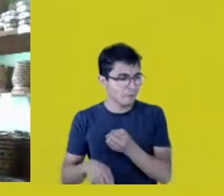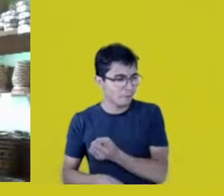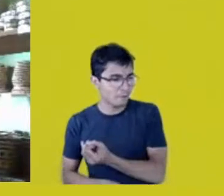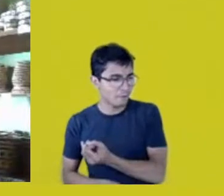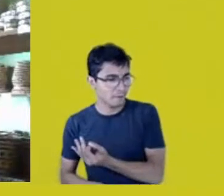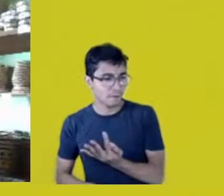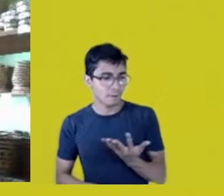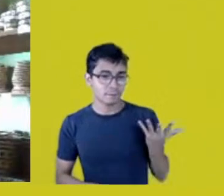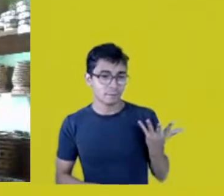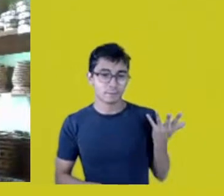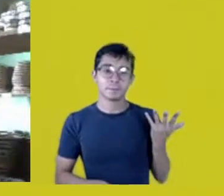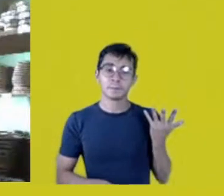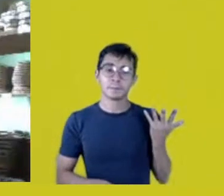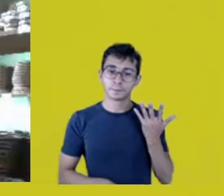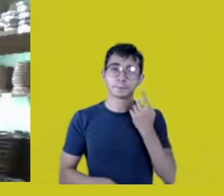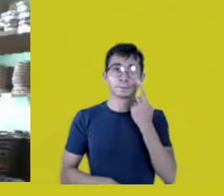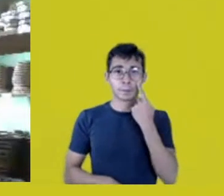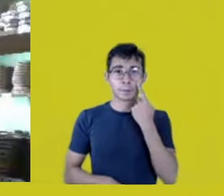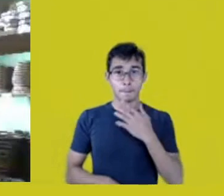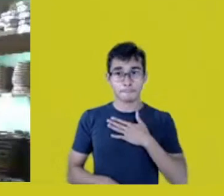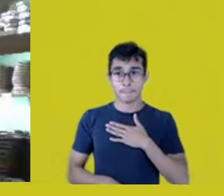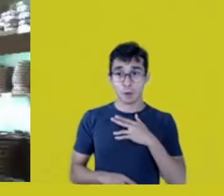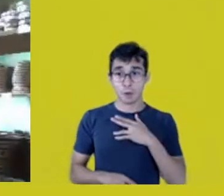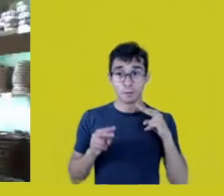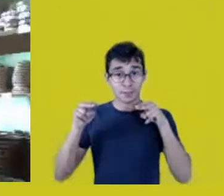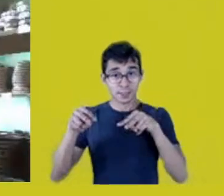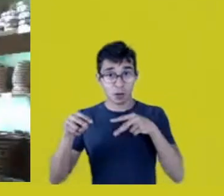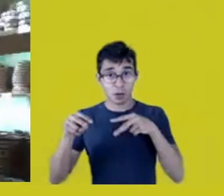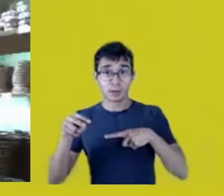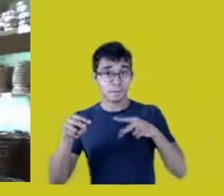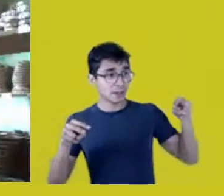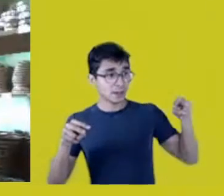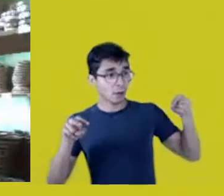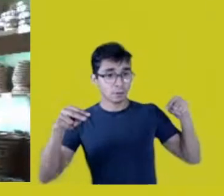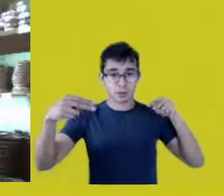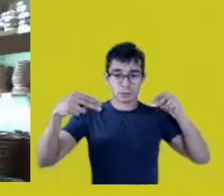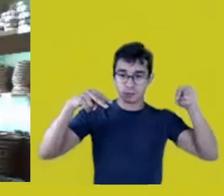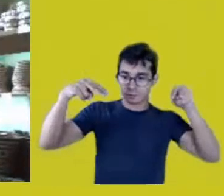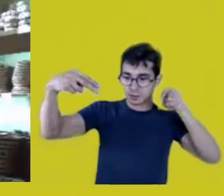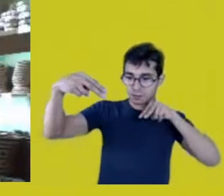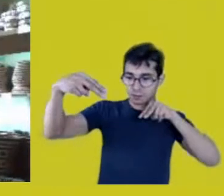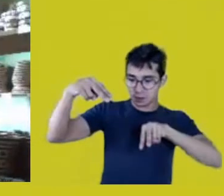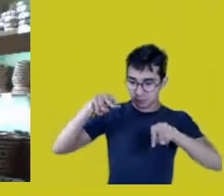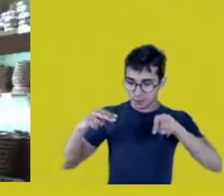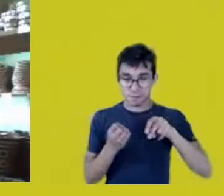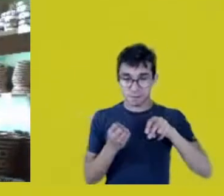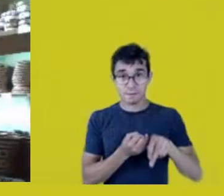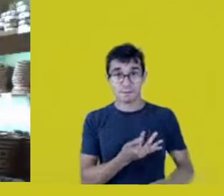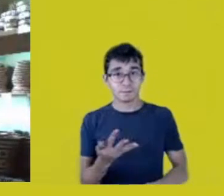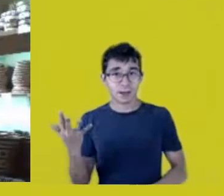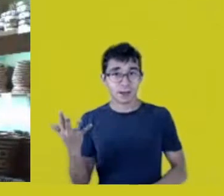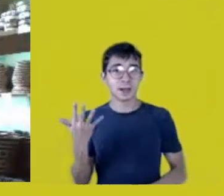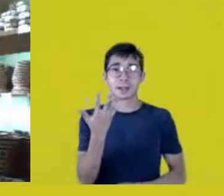“my perspective is this one, but other ones exist”. This notion of the forest as multiplicity,